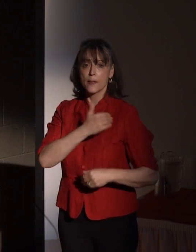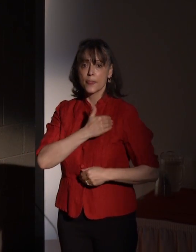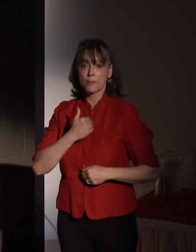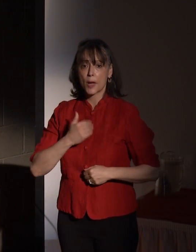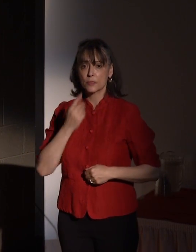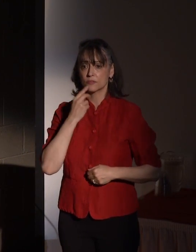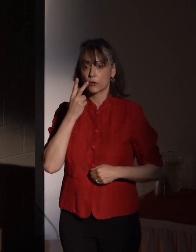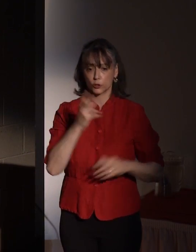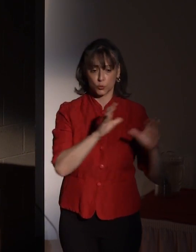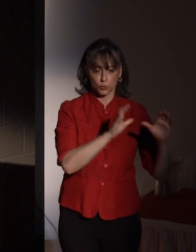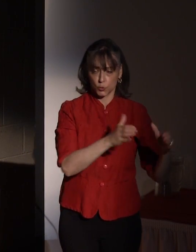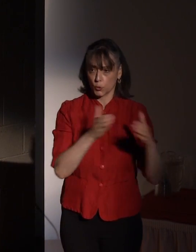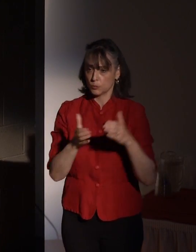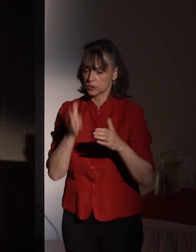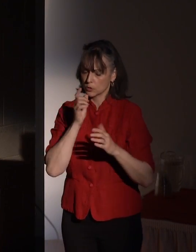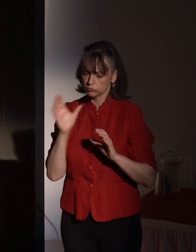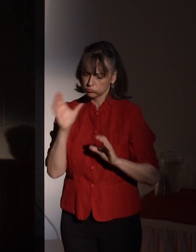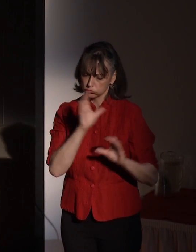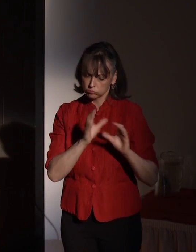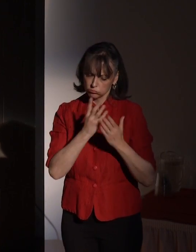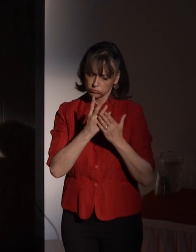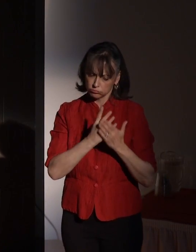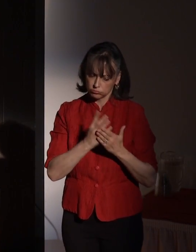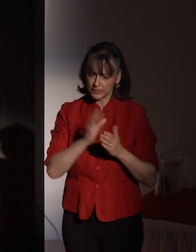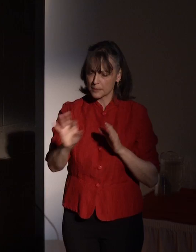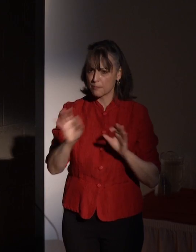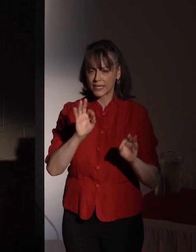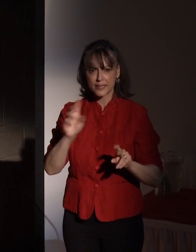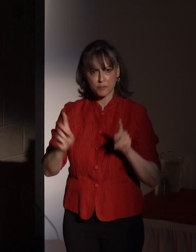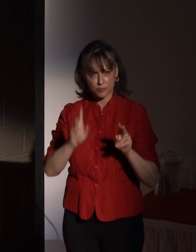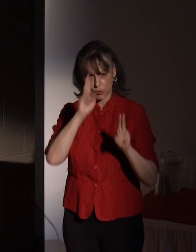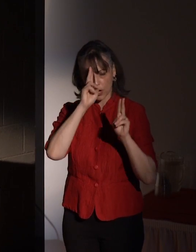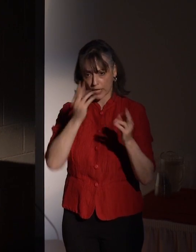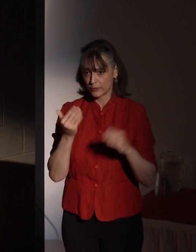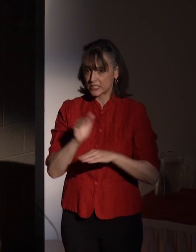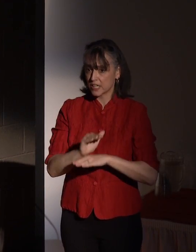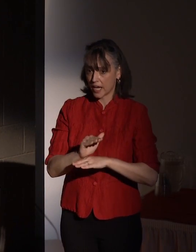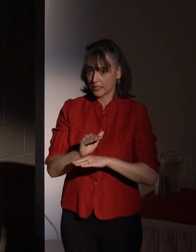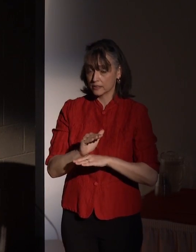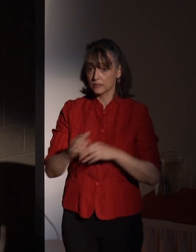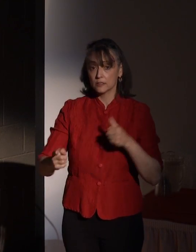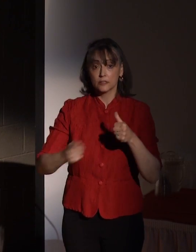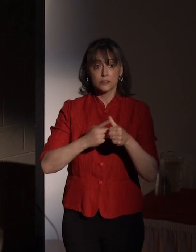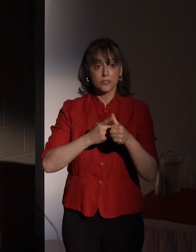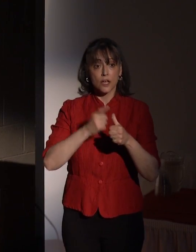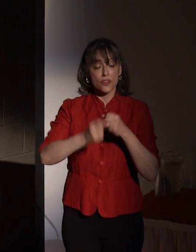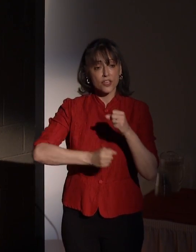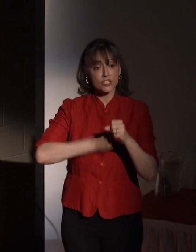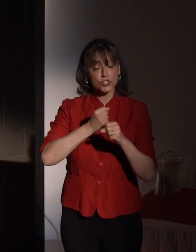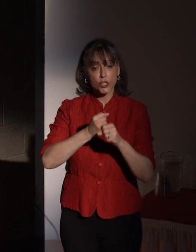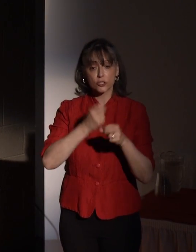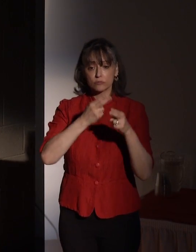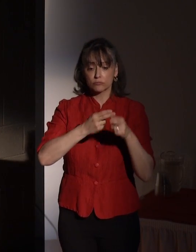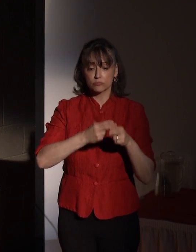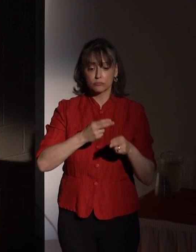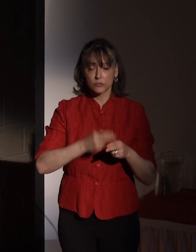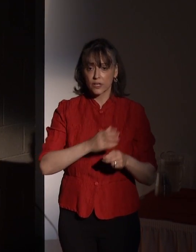committees who sought and selected the people you will see honored tonight. First, this year's nominating committee narrowed the hundreds